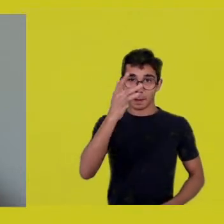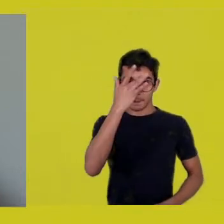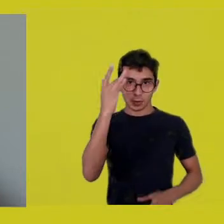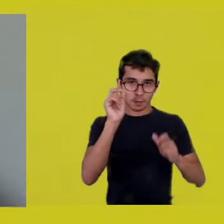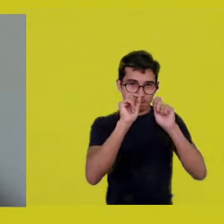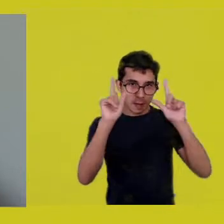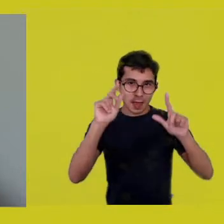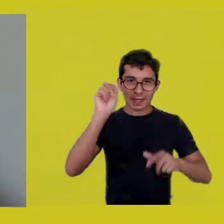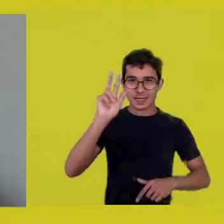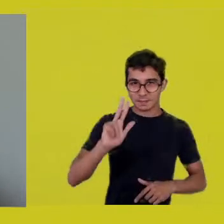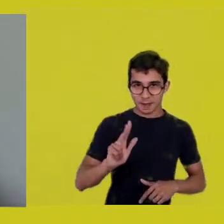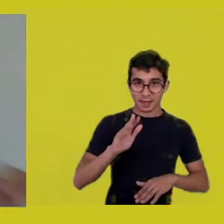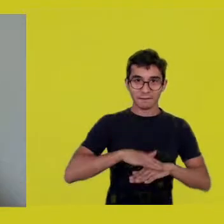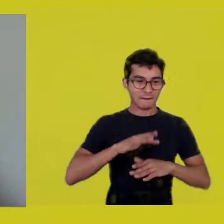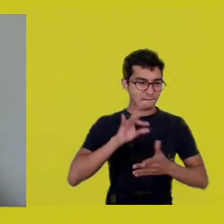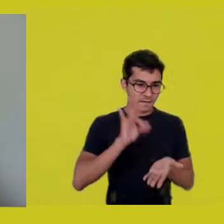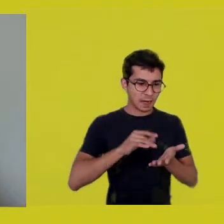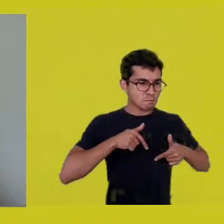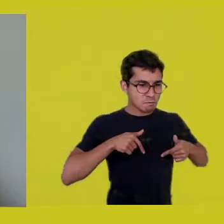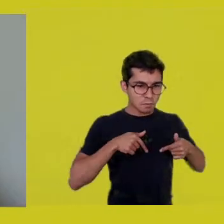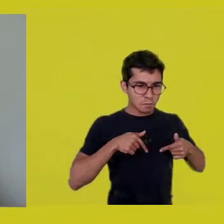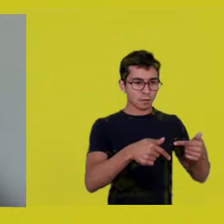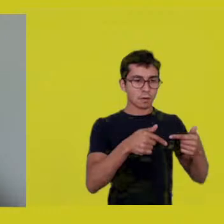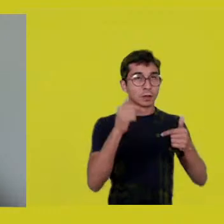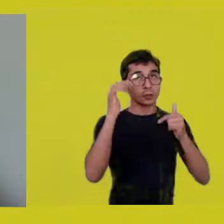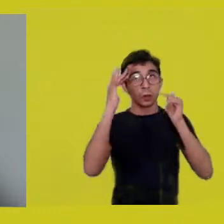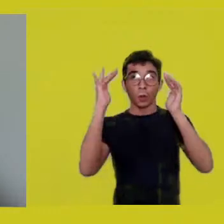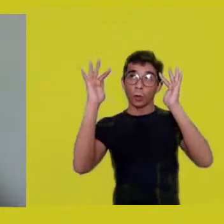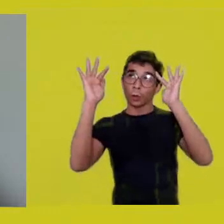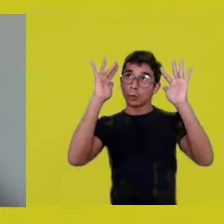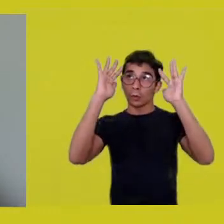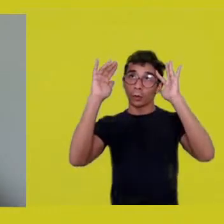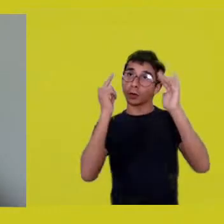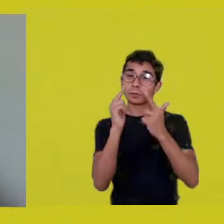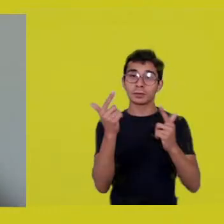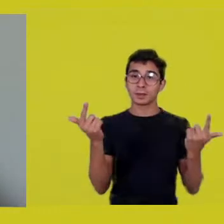So there isn’t a lot of subjectivity.